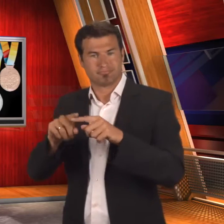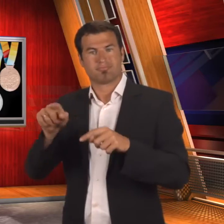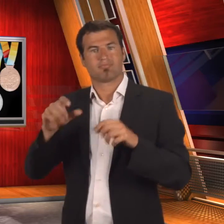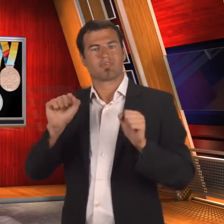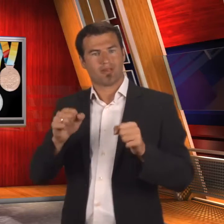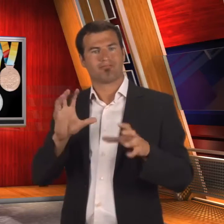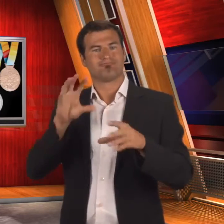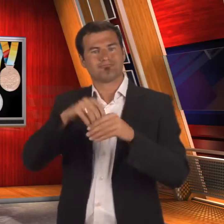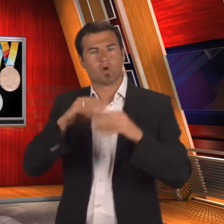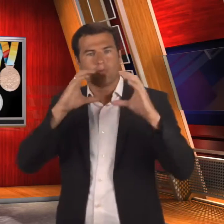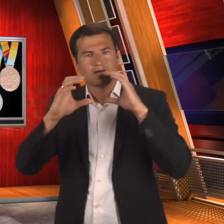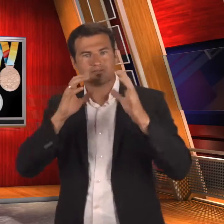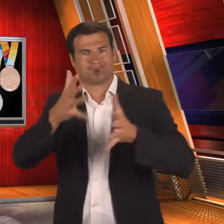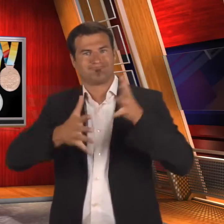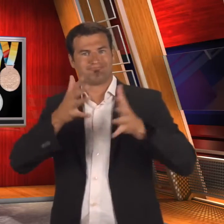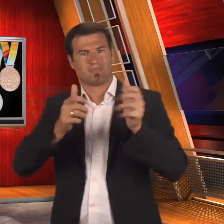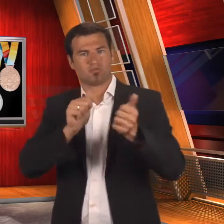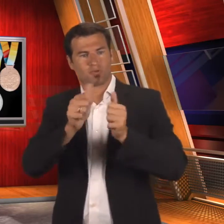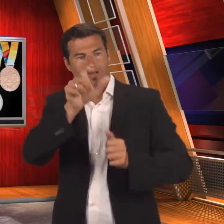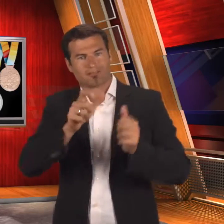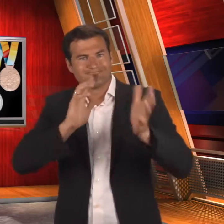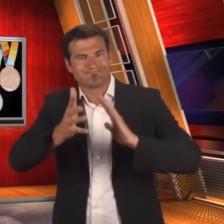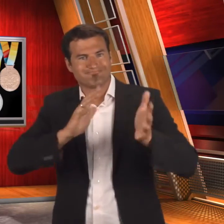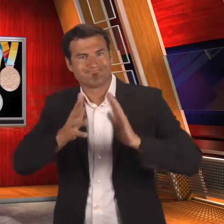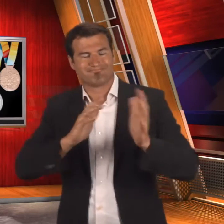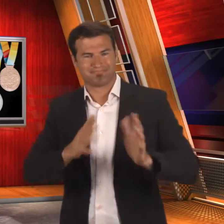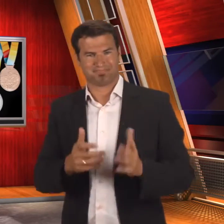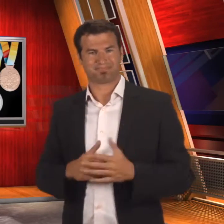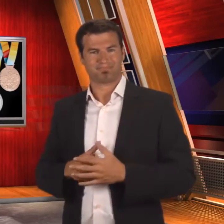communicate with our athletes using sign language.